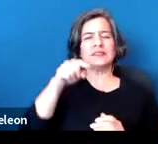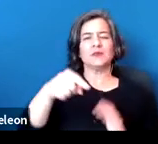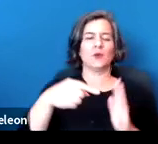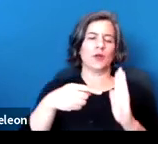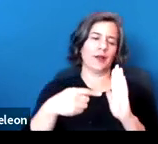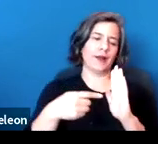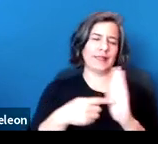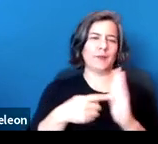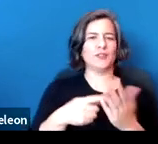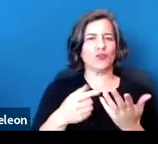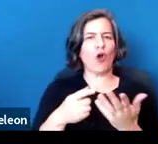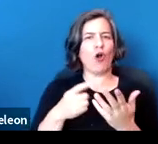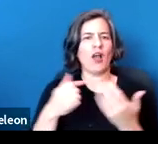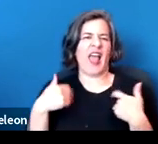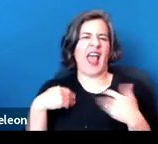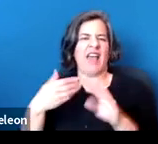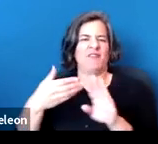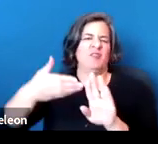of course, relevant post-pandemic.